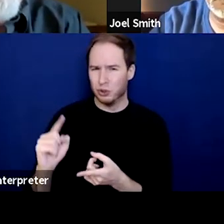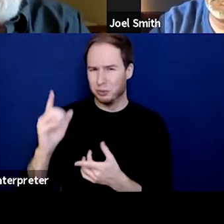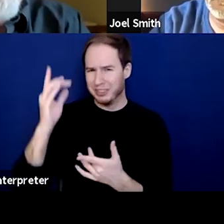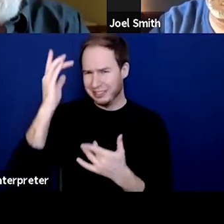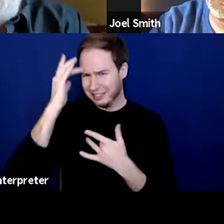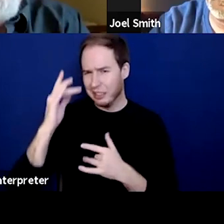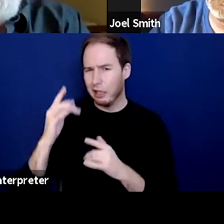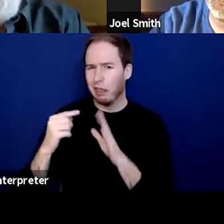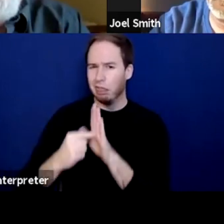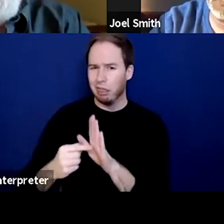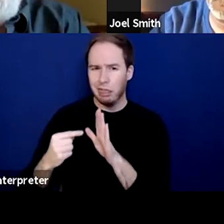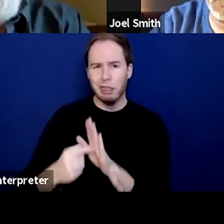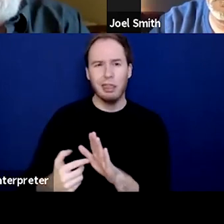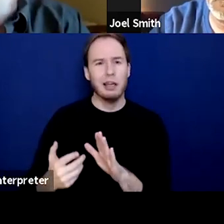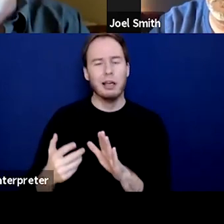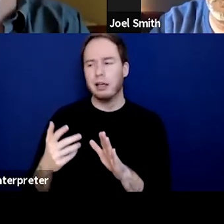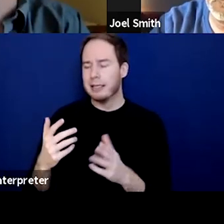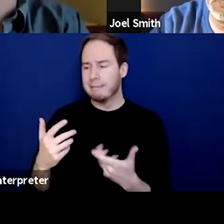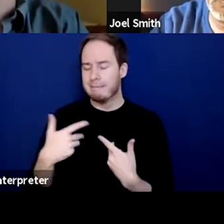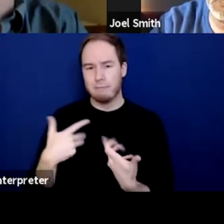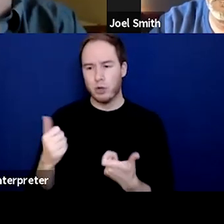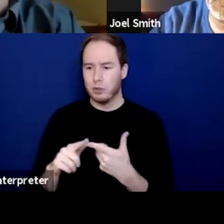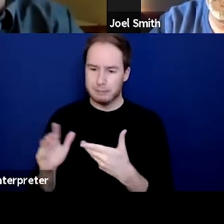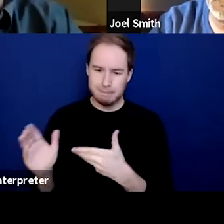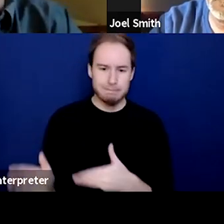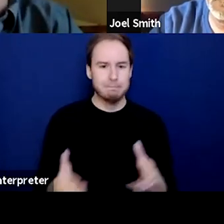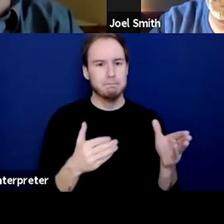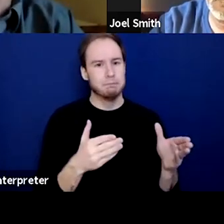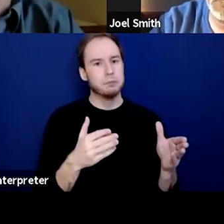And I wanna move that whole piece,